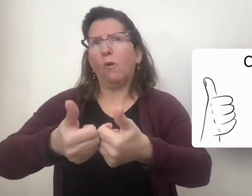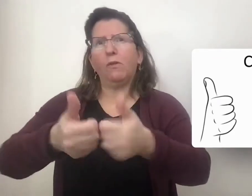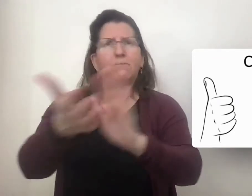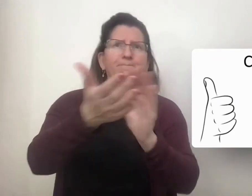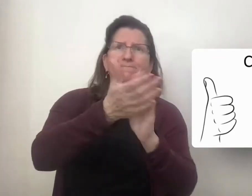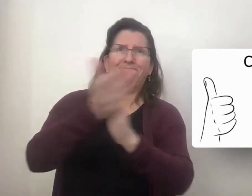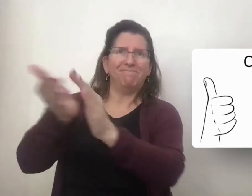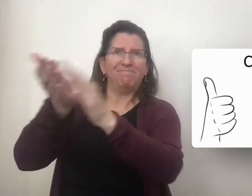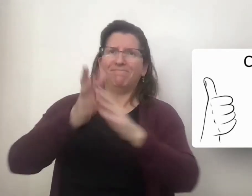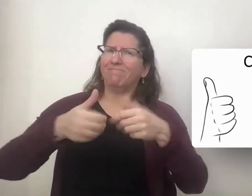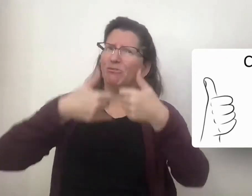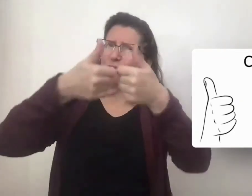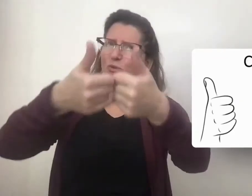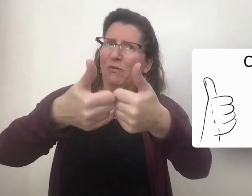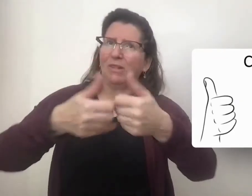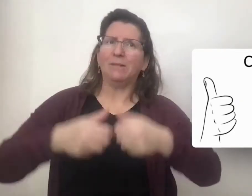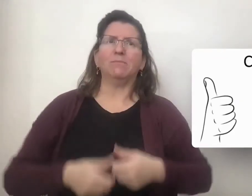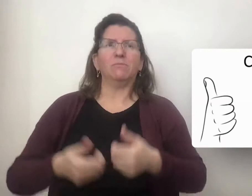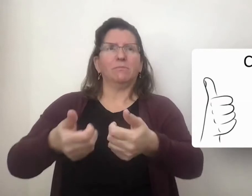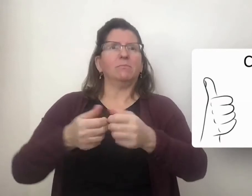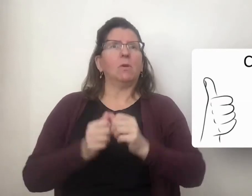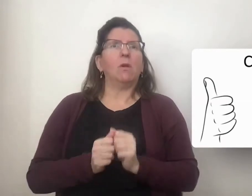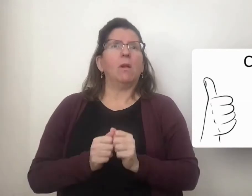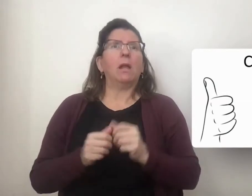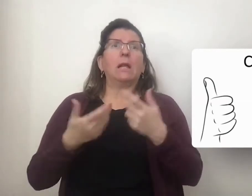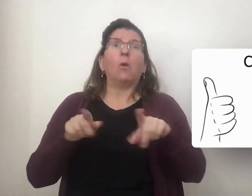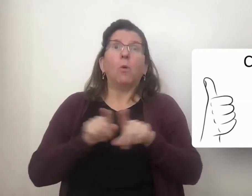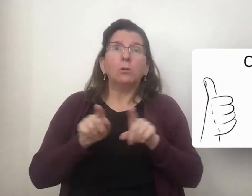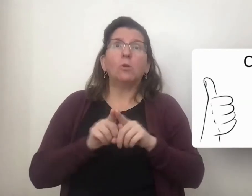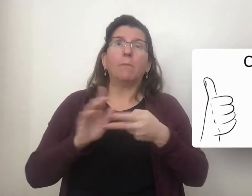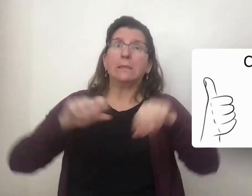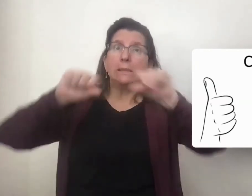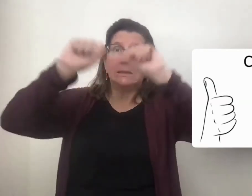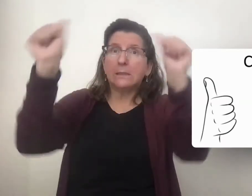Here you're given a trophy and being congratulated!